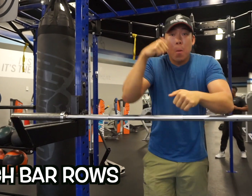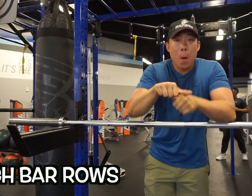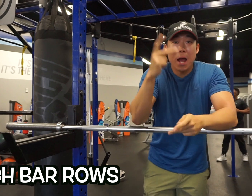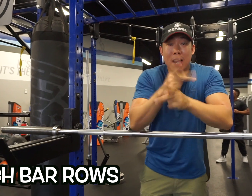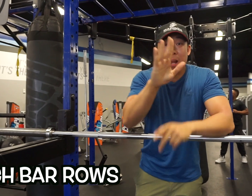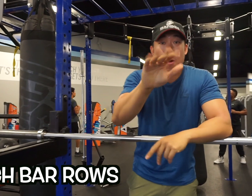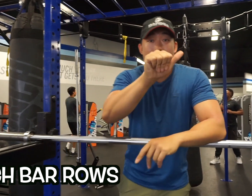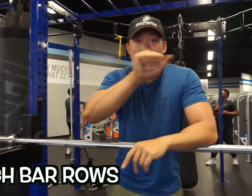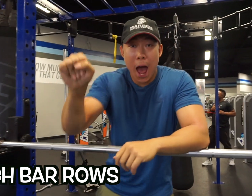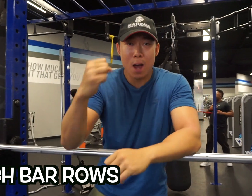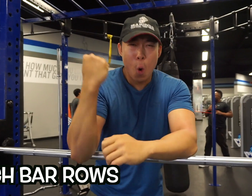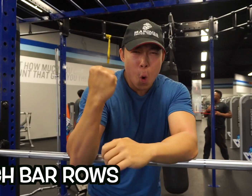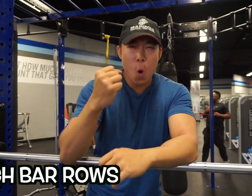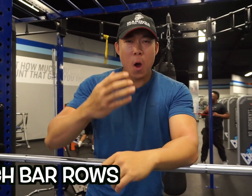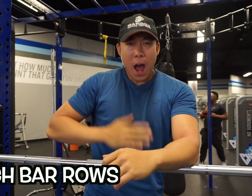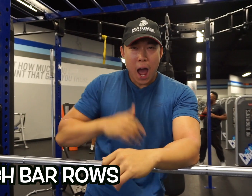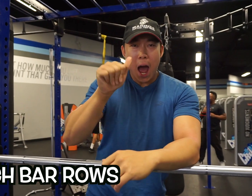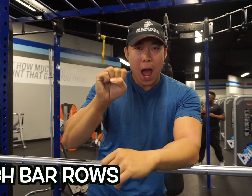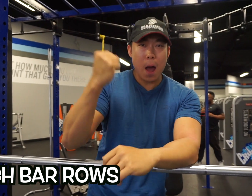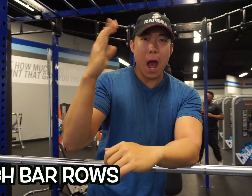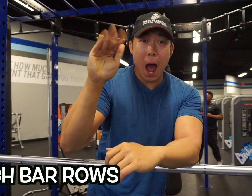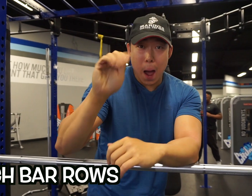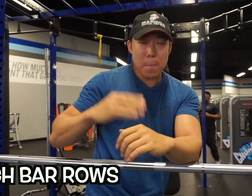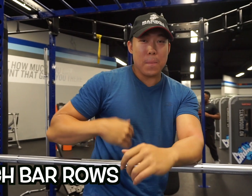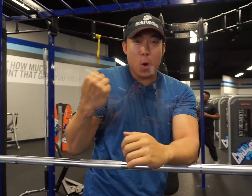Remember to clench your butt and keep your abs tighten.